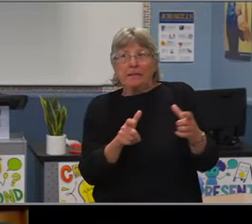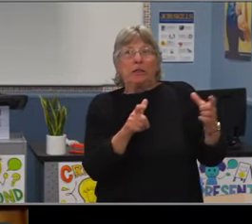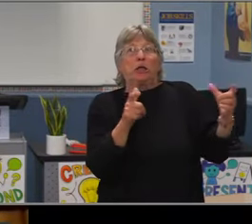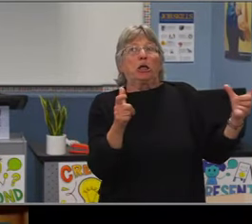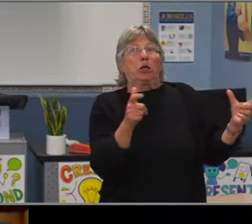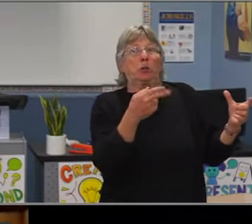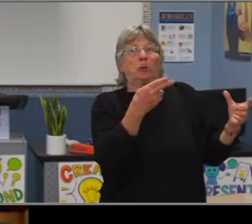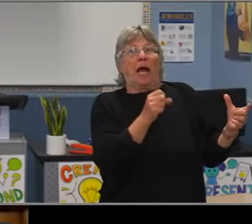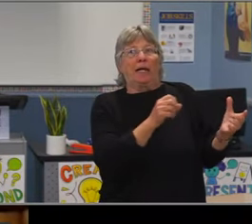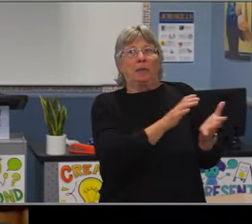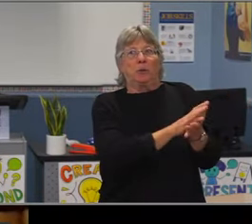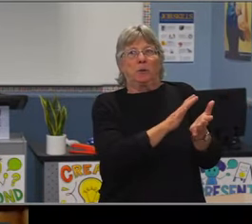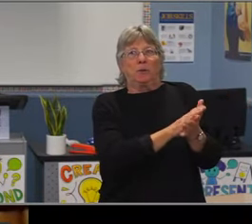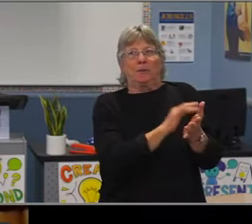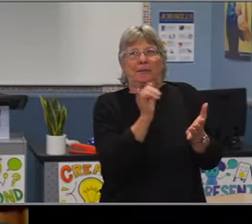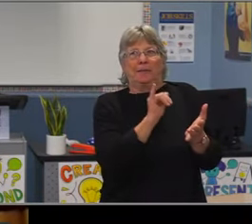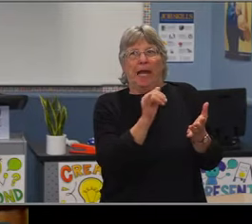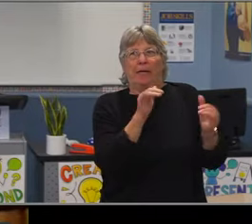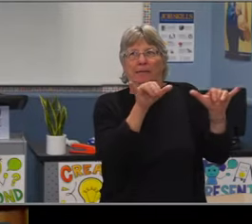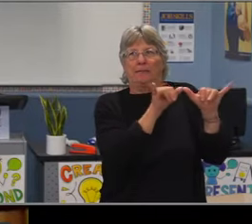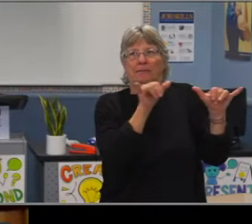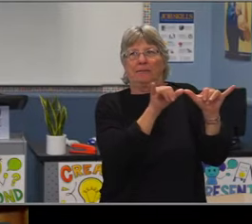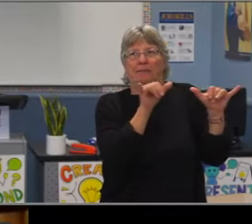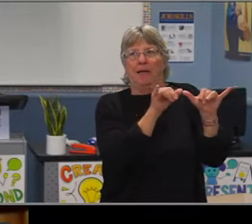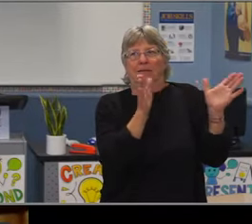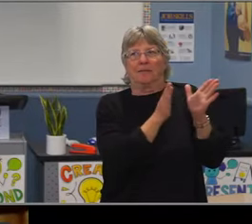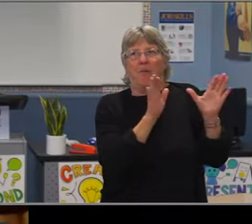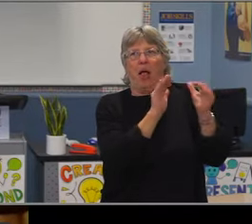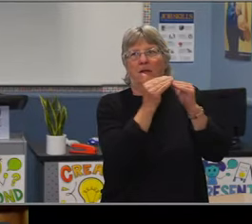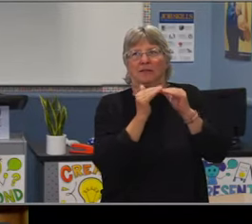The elective options, as I referenced in terms of supporting students